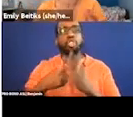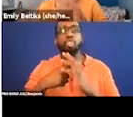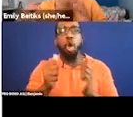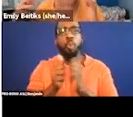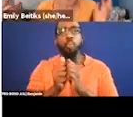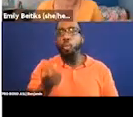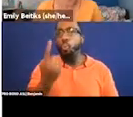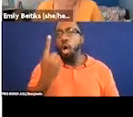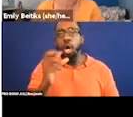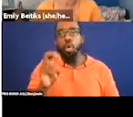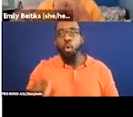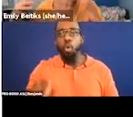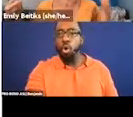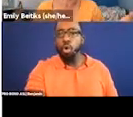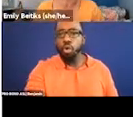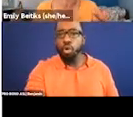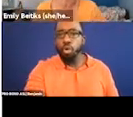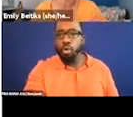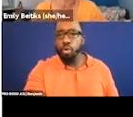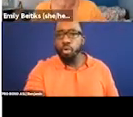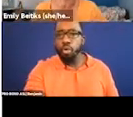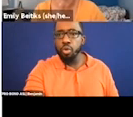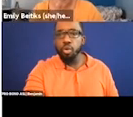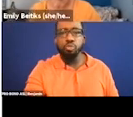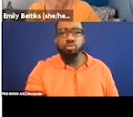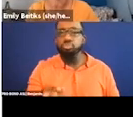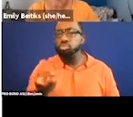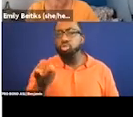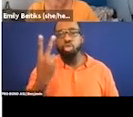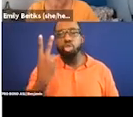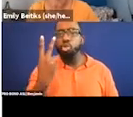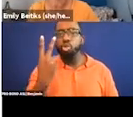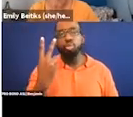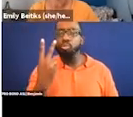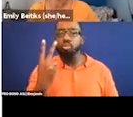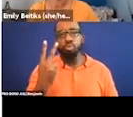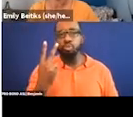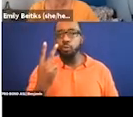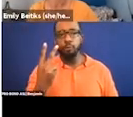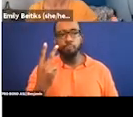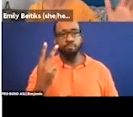Then work up to three. Then work up to four and start putting it in your budget more -- and more.